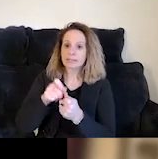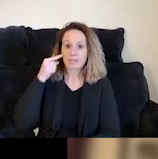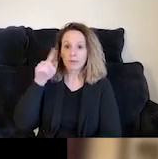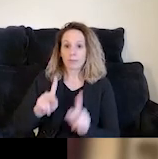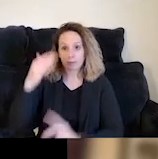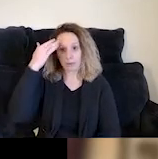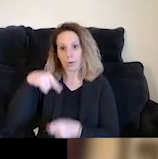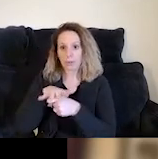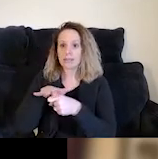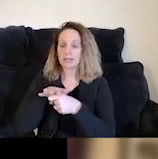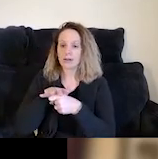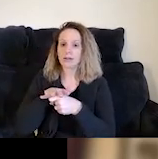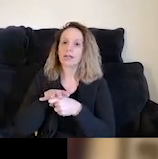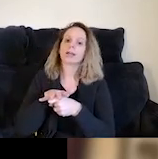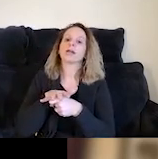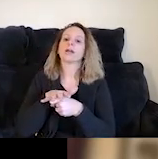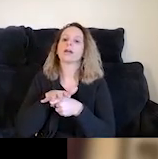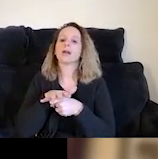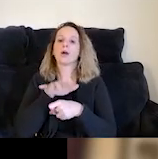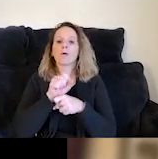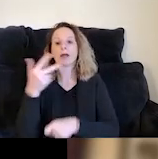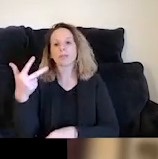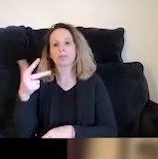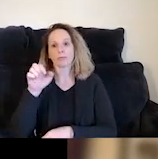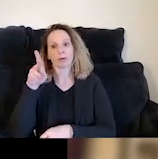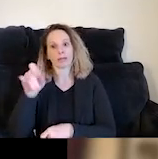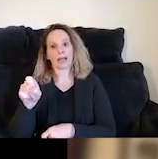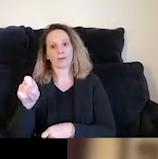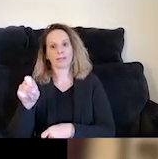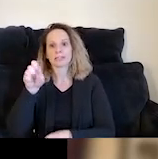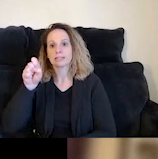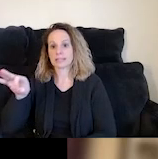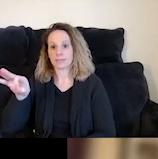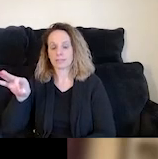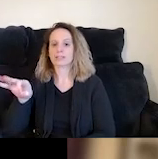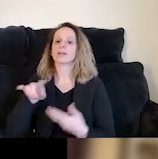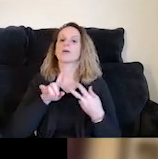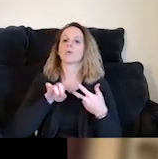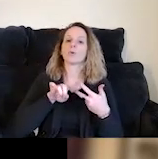with the region, we work in three counties in this area, so, San Francisco County, Alameda County,